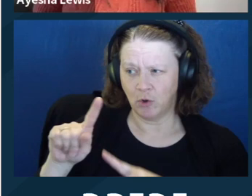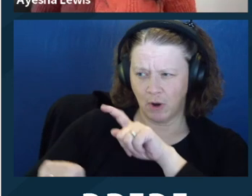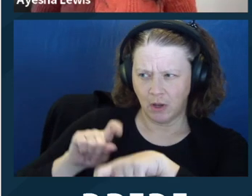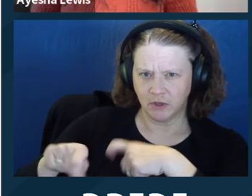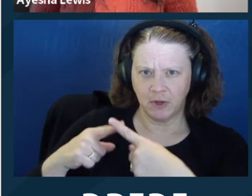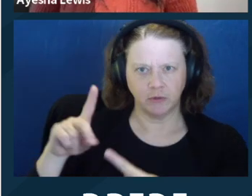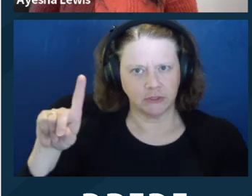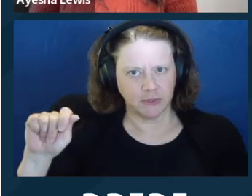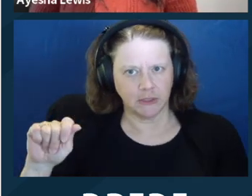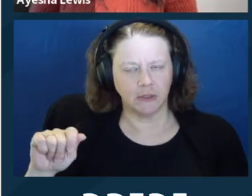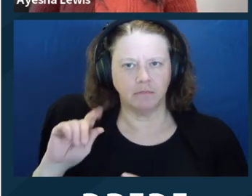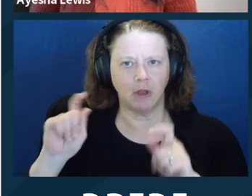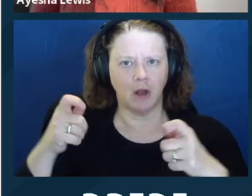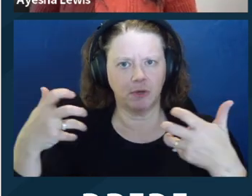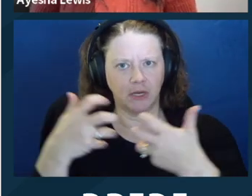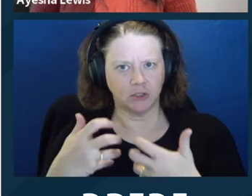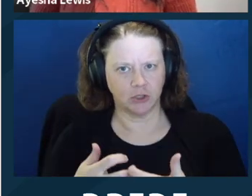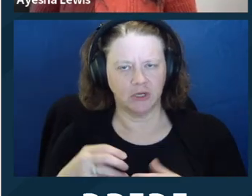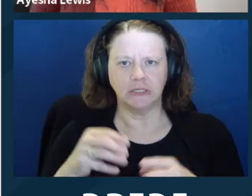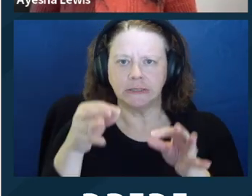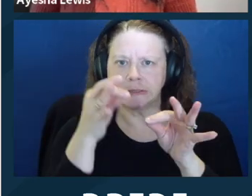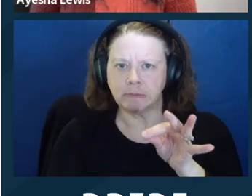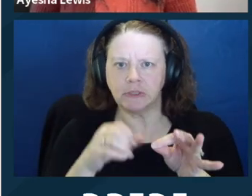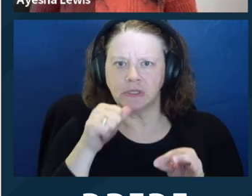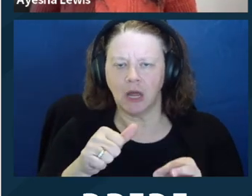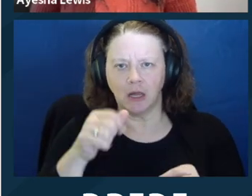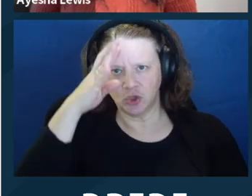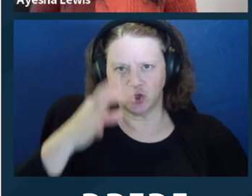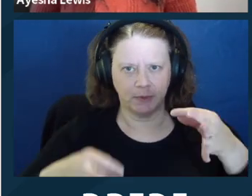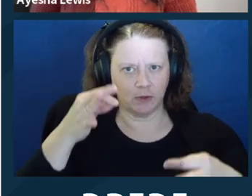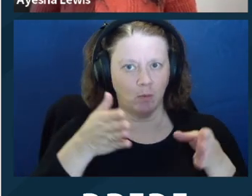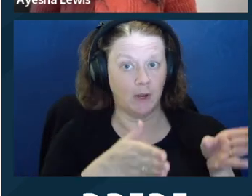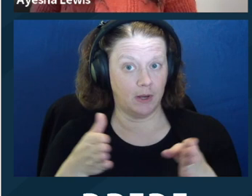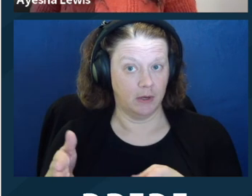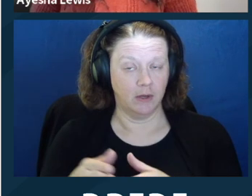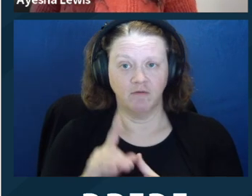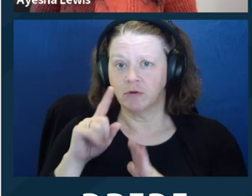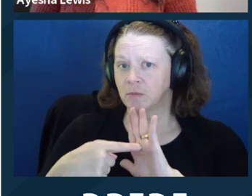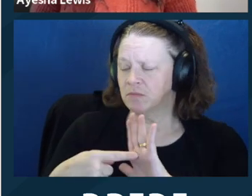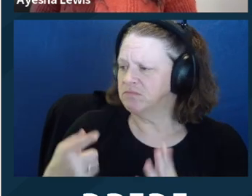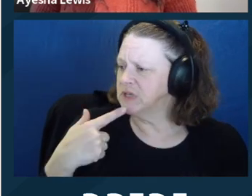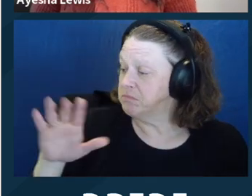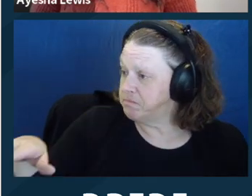I can do to help us communicate clearly or help you access this meeting fully? Sometimes